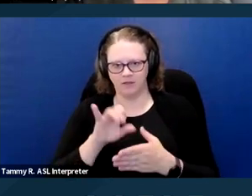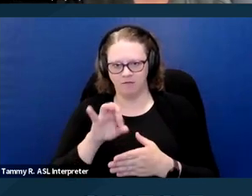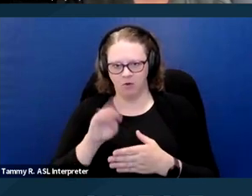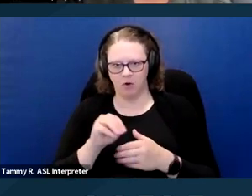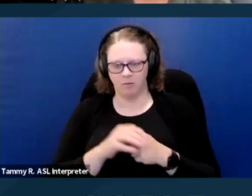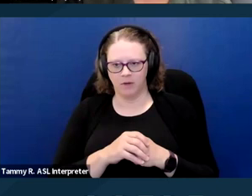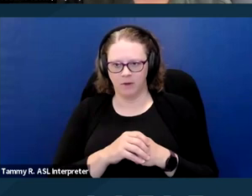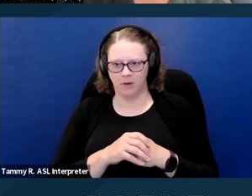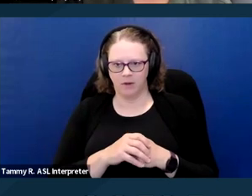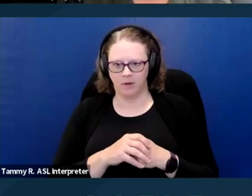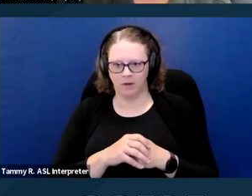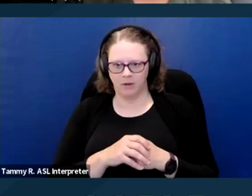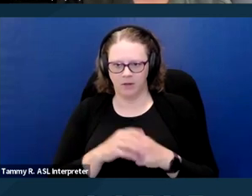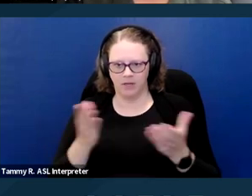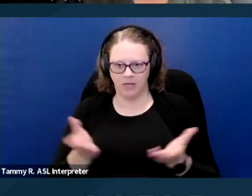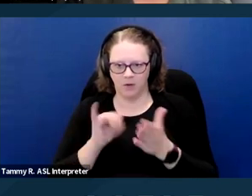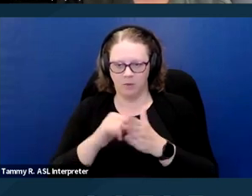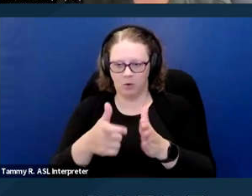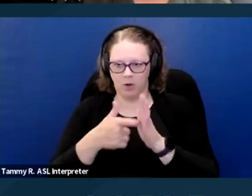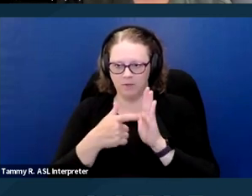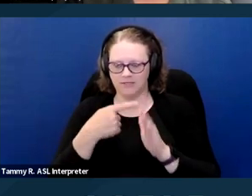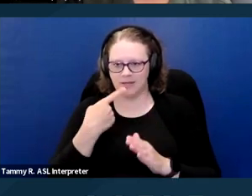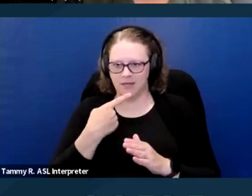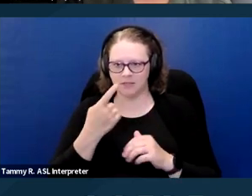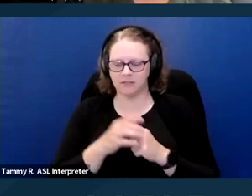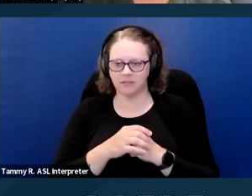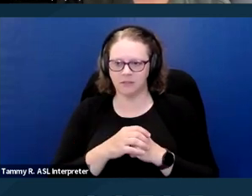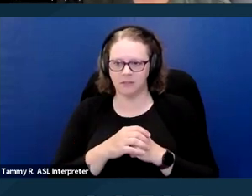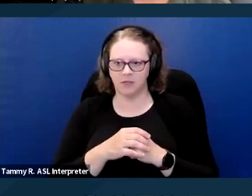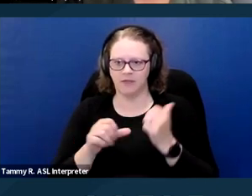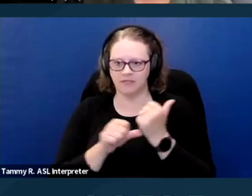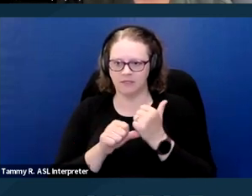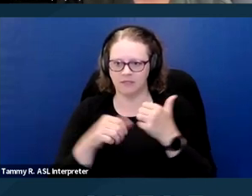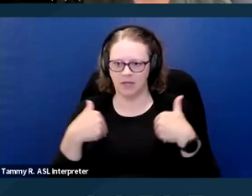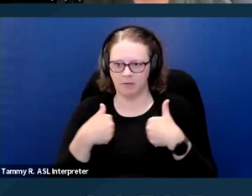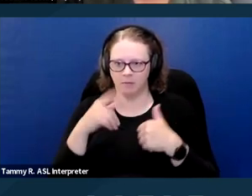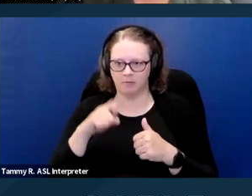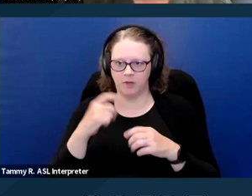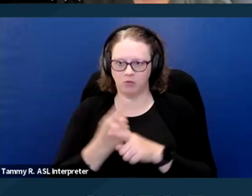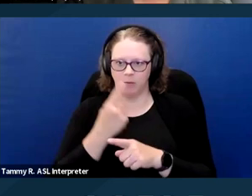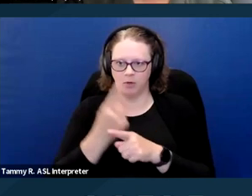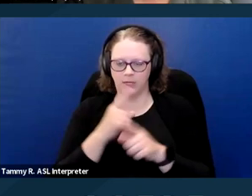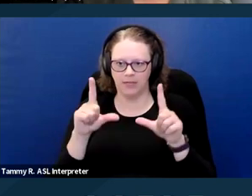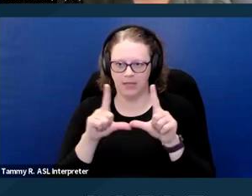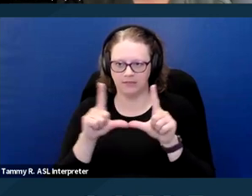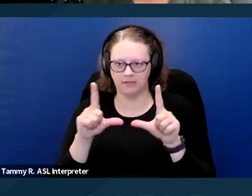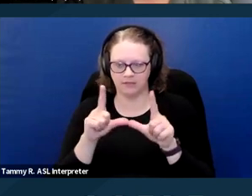Here, the requirement is that the assistance animal must be properly licensed and have shots,